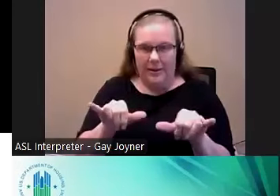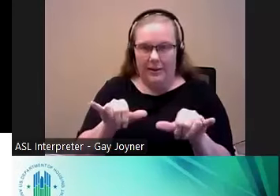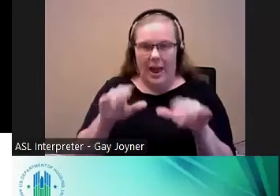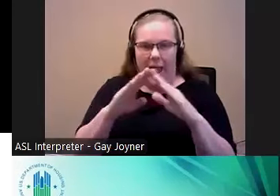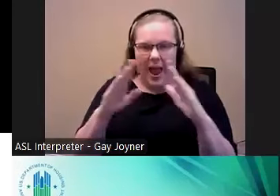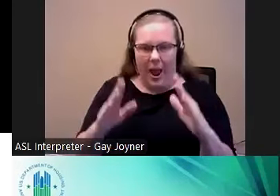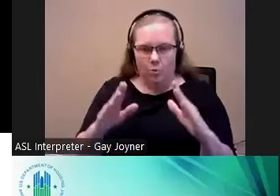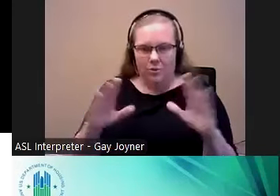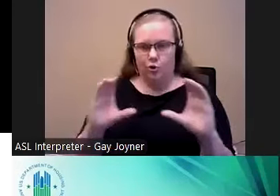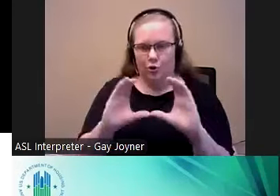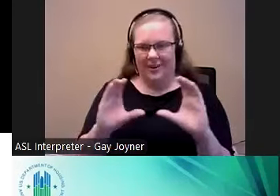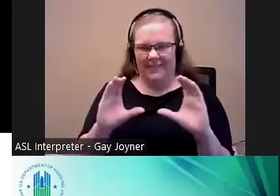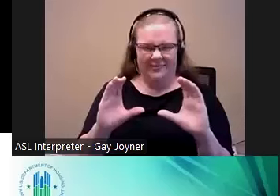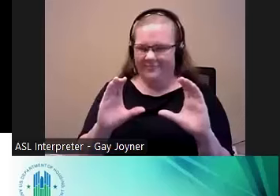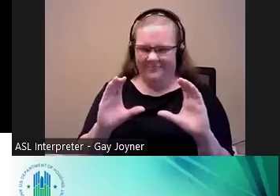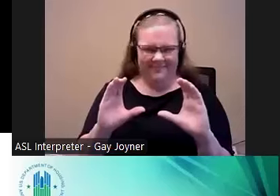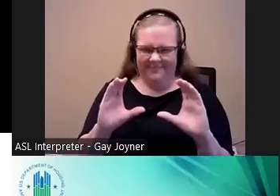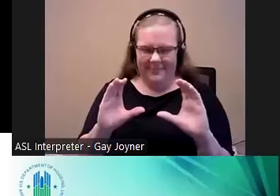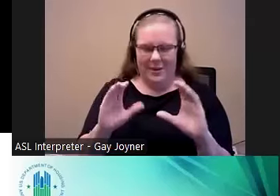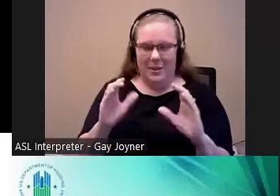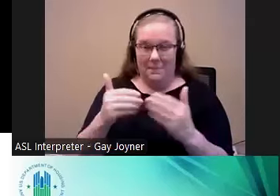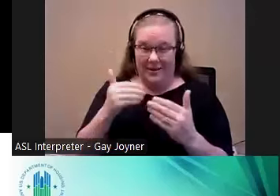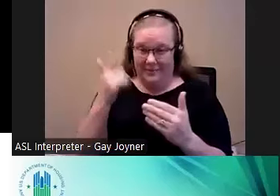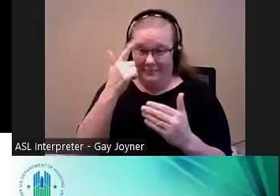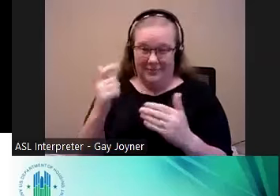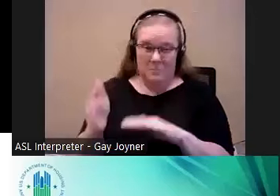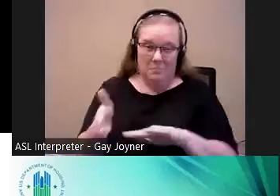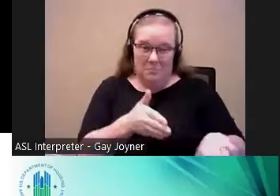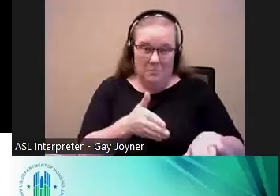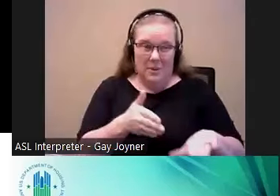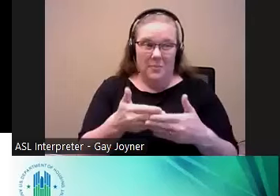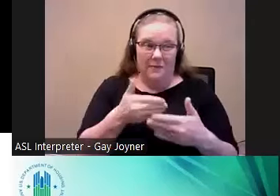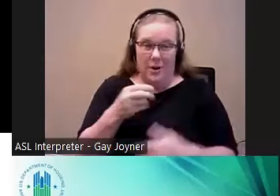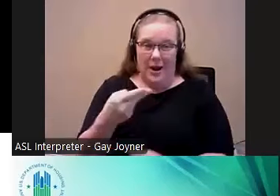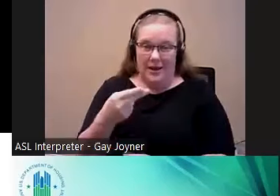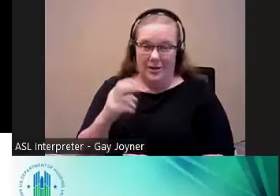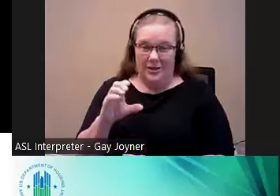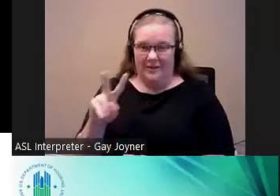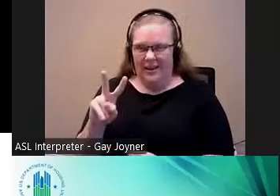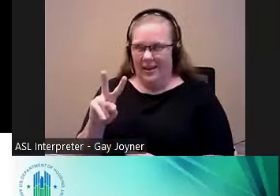was before the integration of HCV's which were coming up on the 50th anniversary.